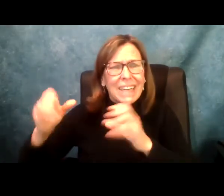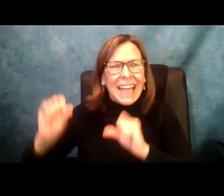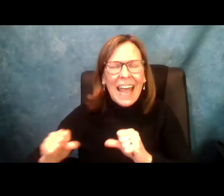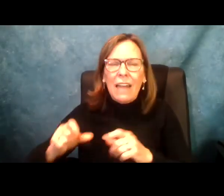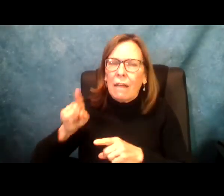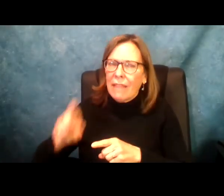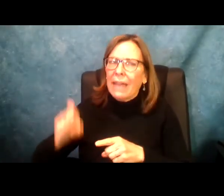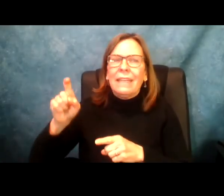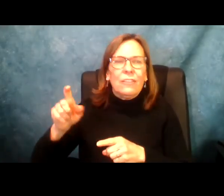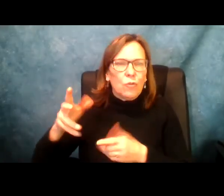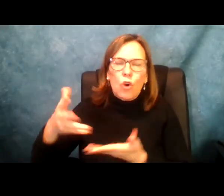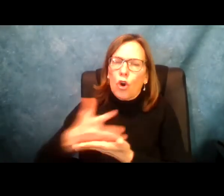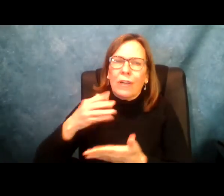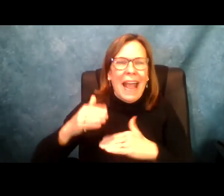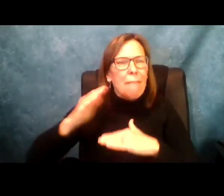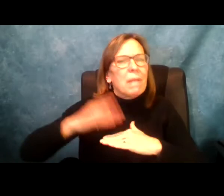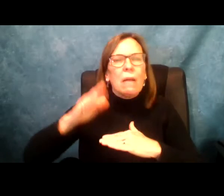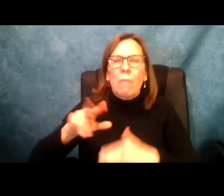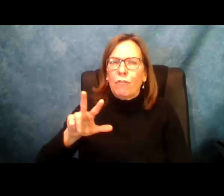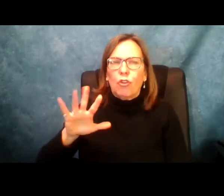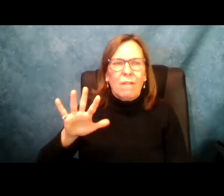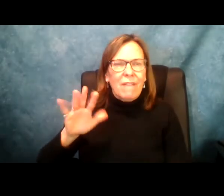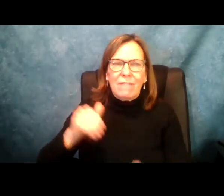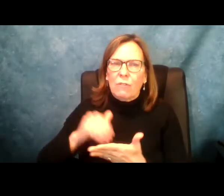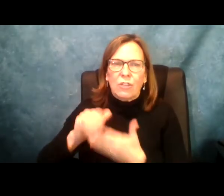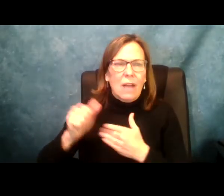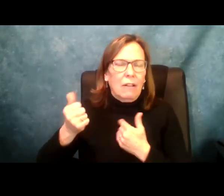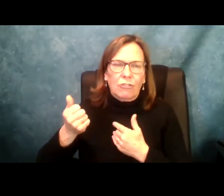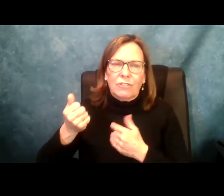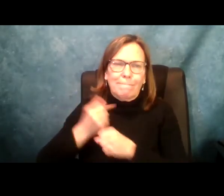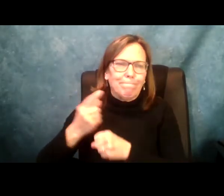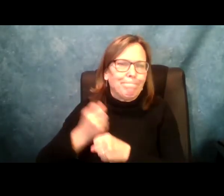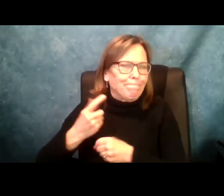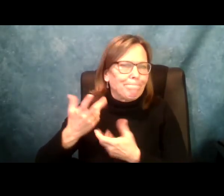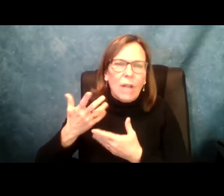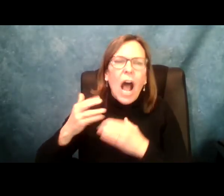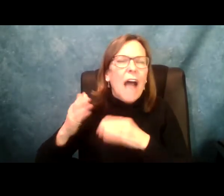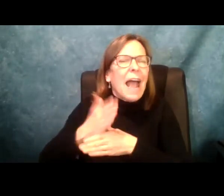home care workers in a sustainable way. We need to